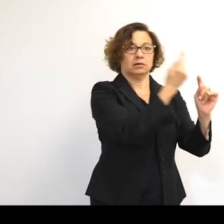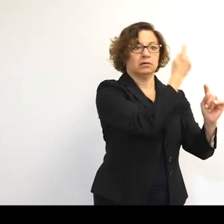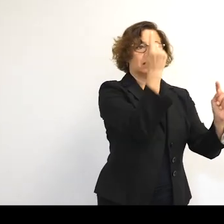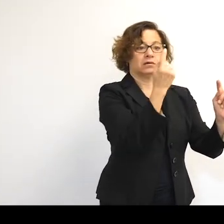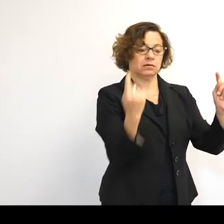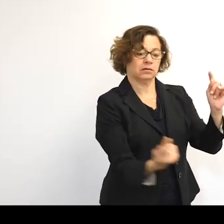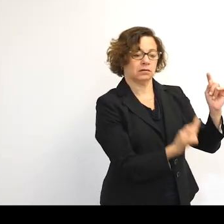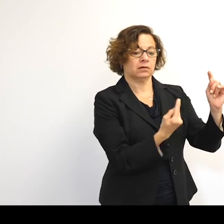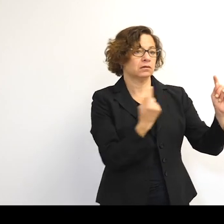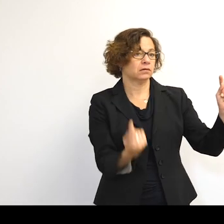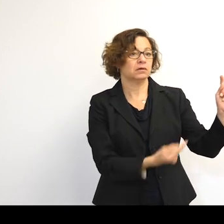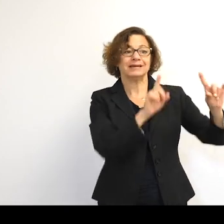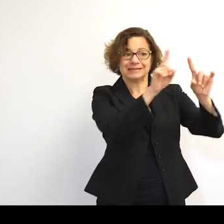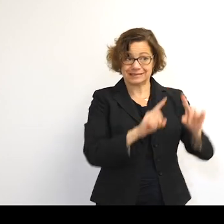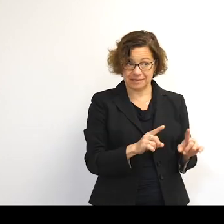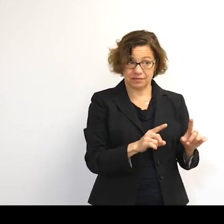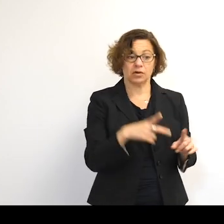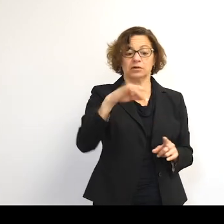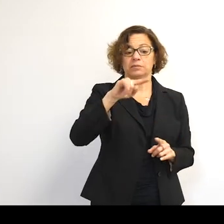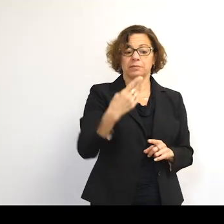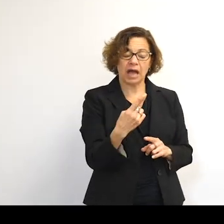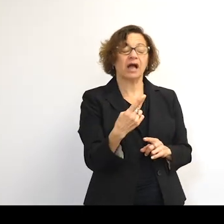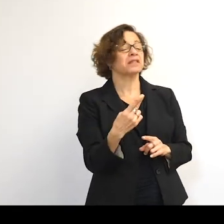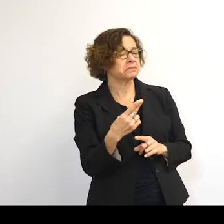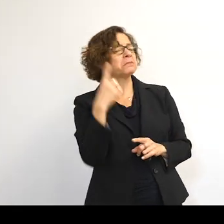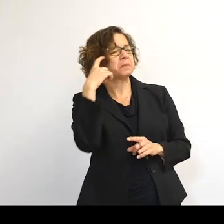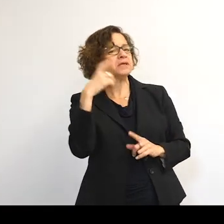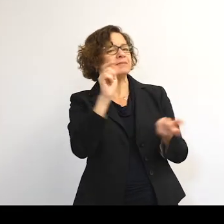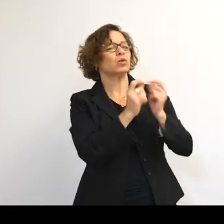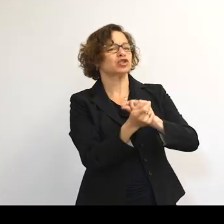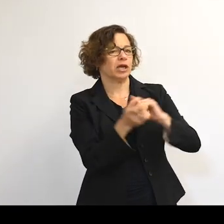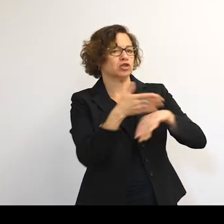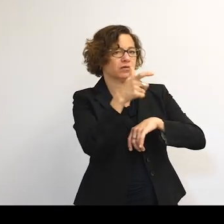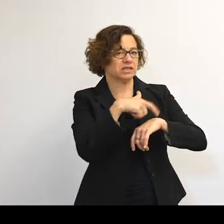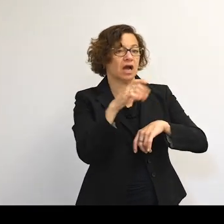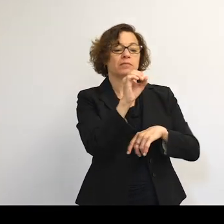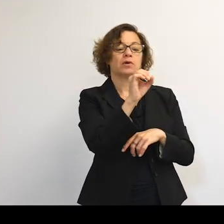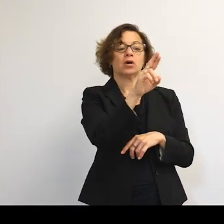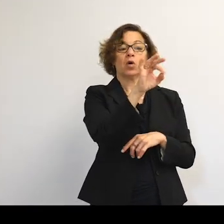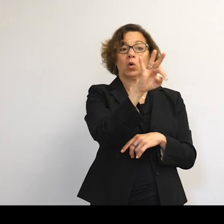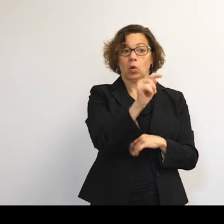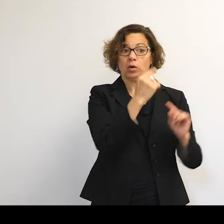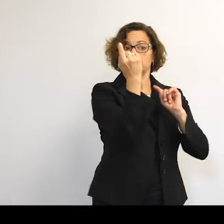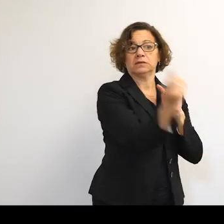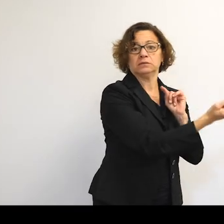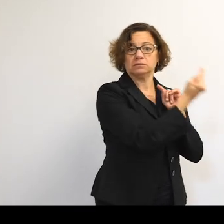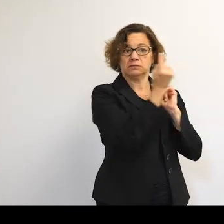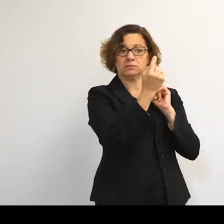And we can also think that these paths will change over time. So an object's orbit-- it will have an orbit-- the path it takes.